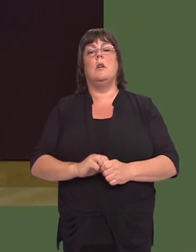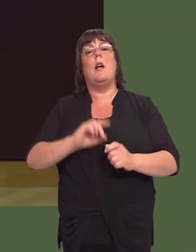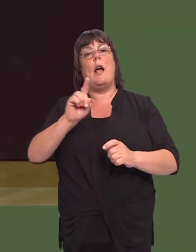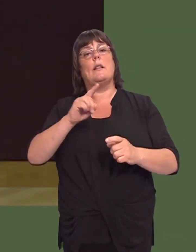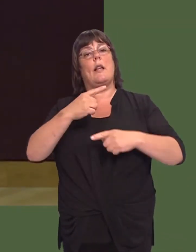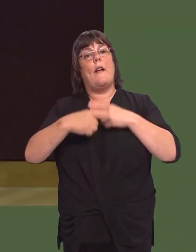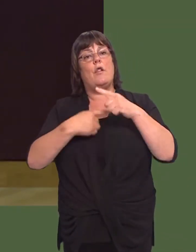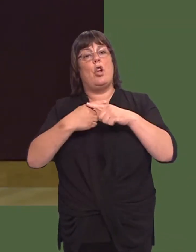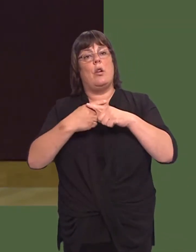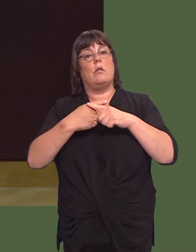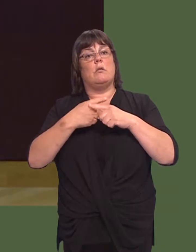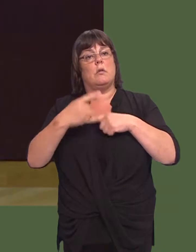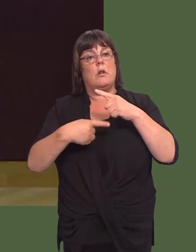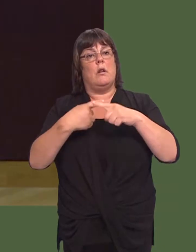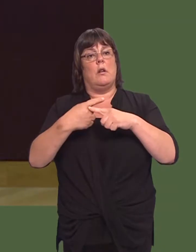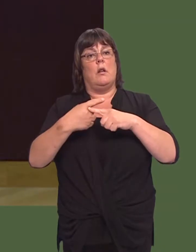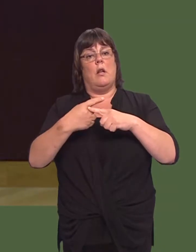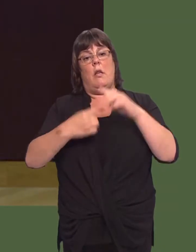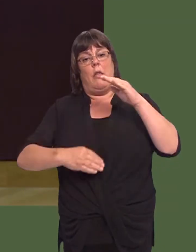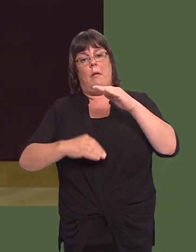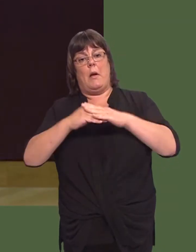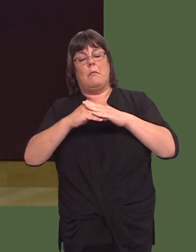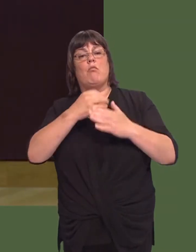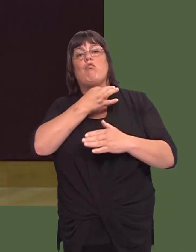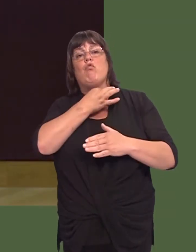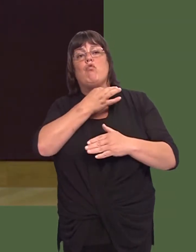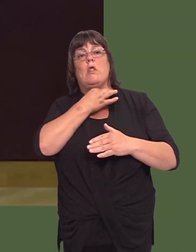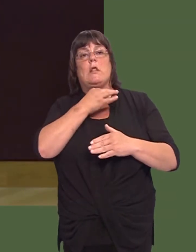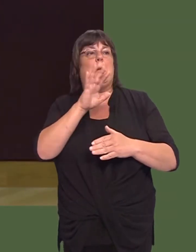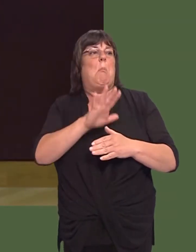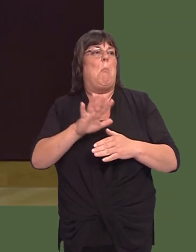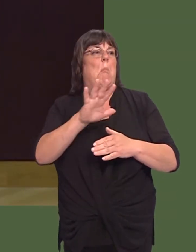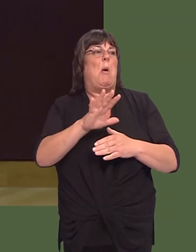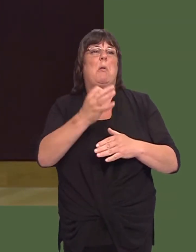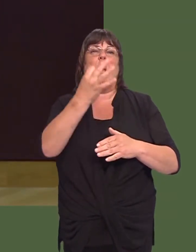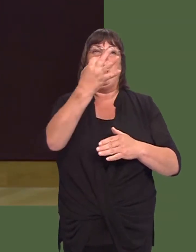And, on an annual basis, the maximum risk to the Welsh Government is said to be £8.5